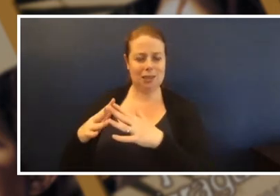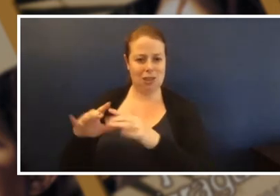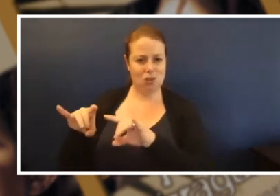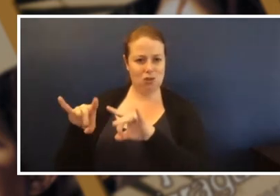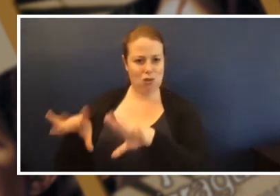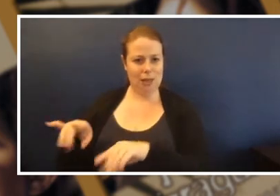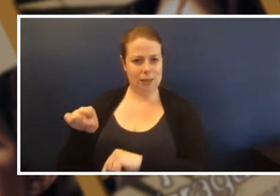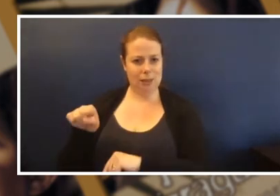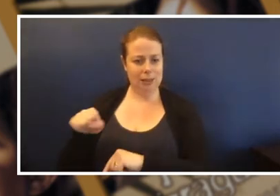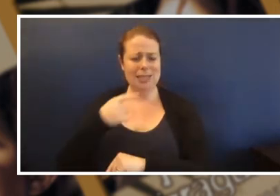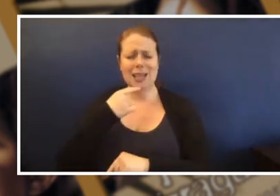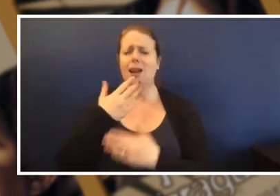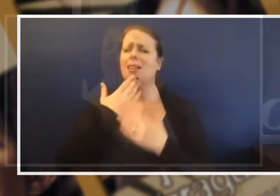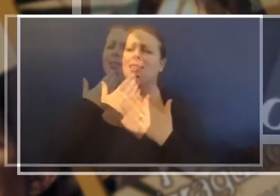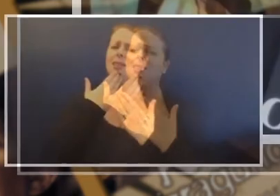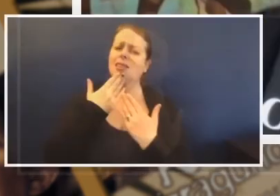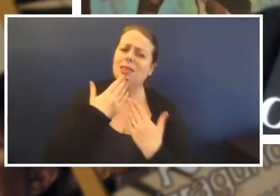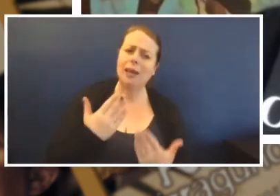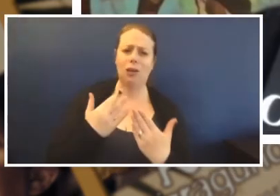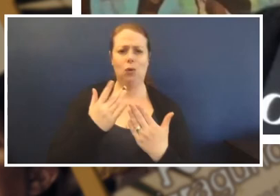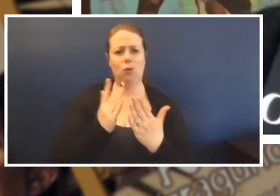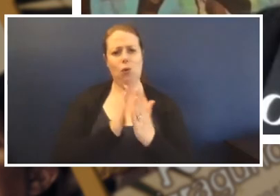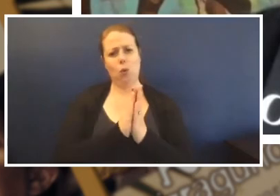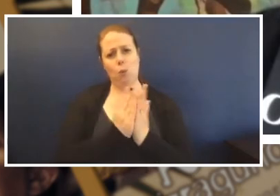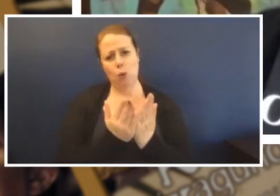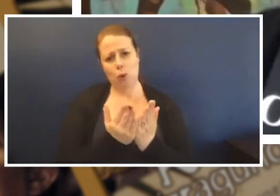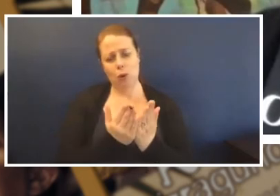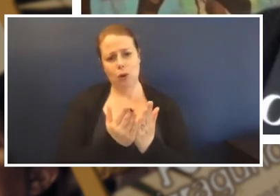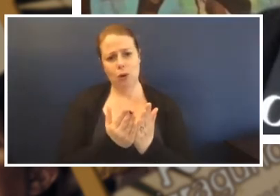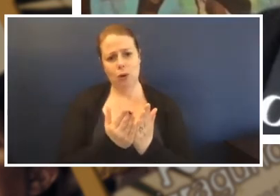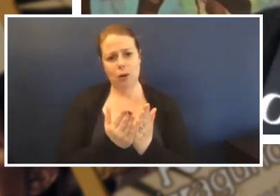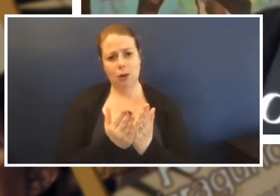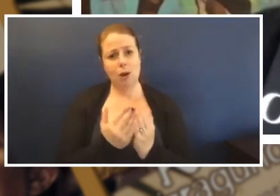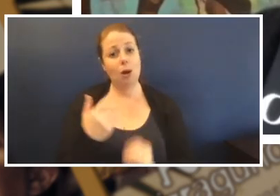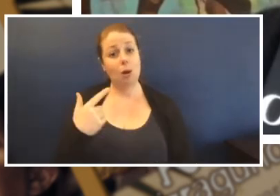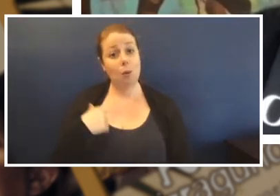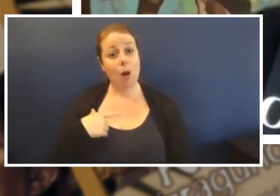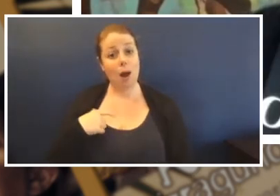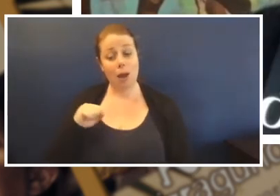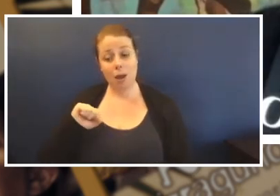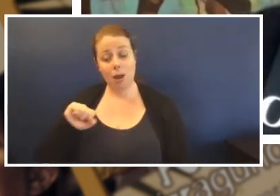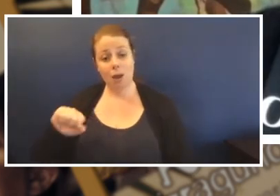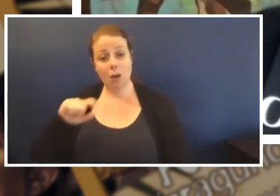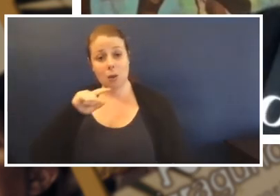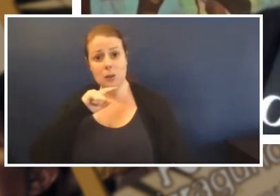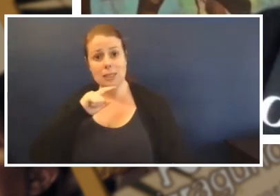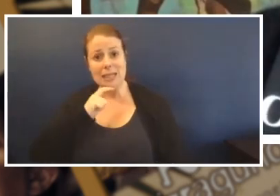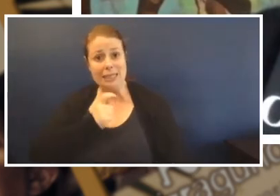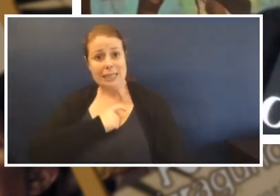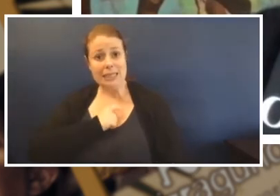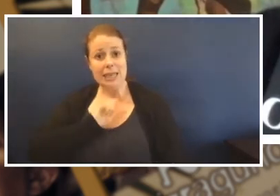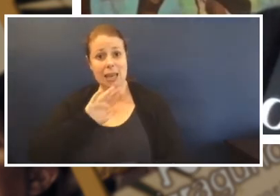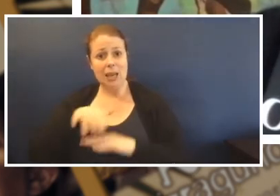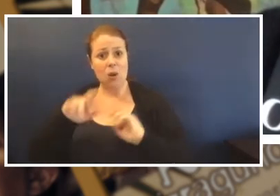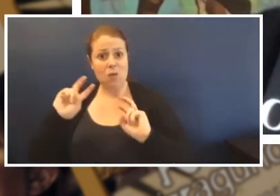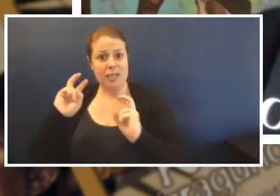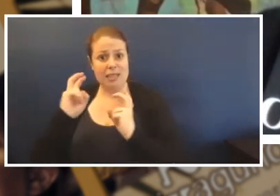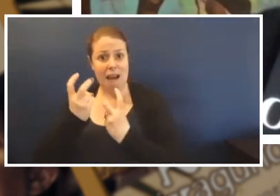'Thank you for the book', because her boy was really scared of the dark and he'd always wet the bed